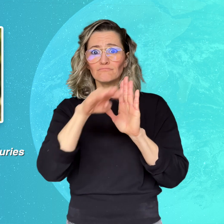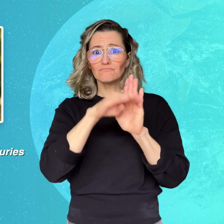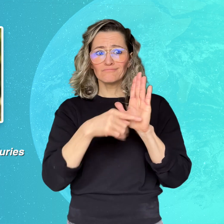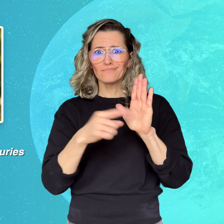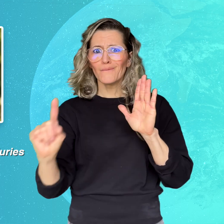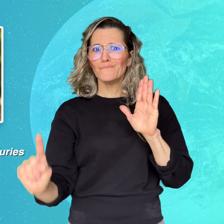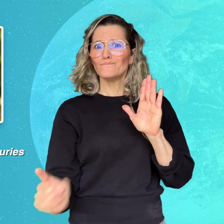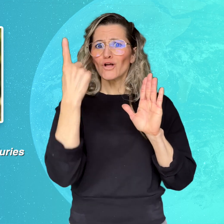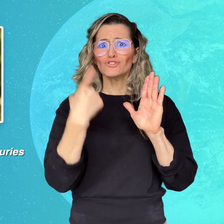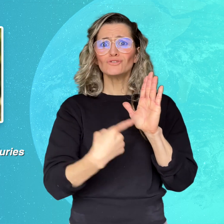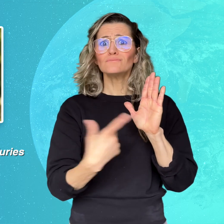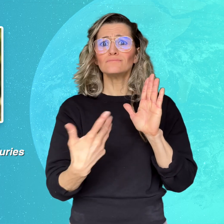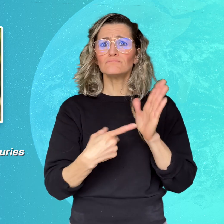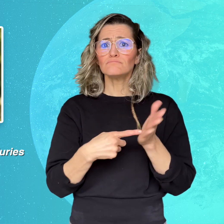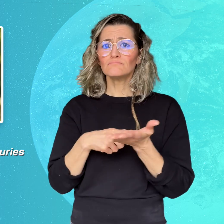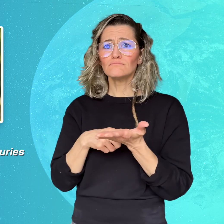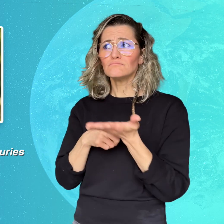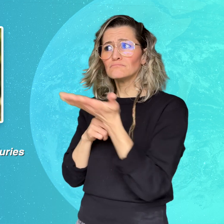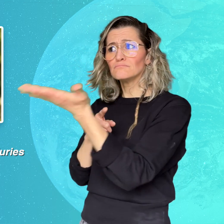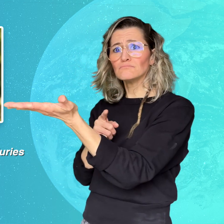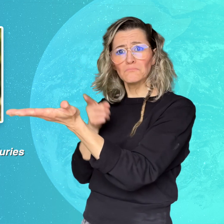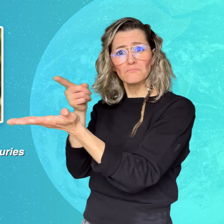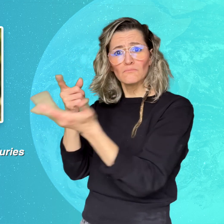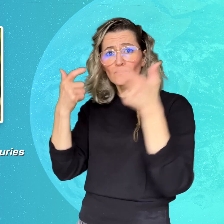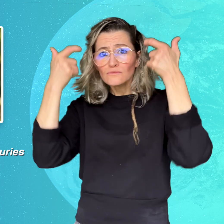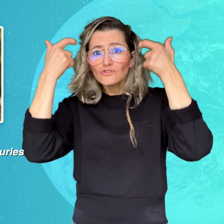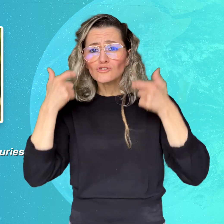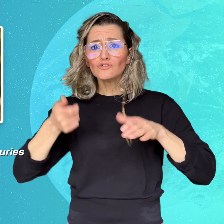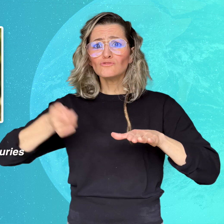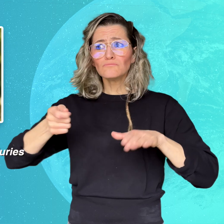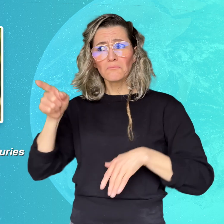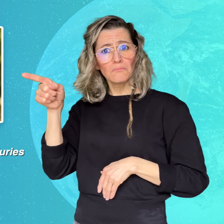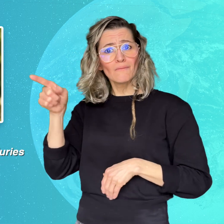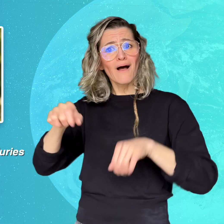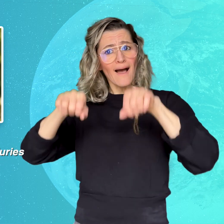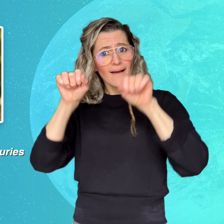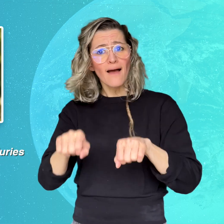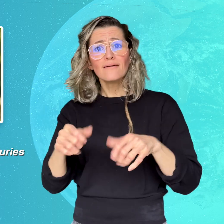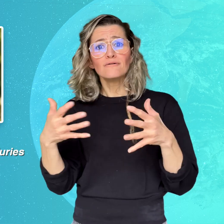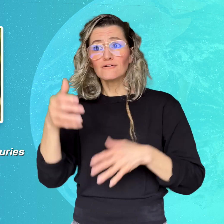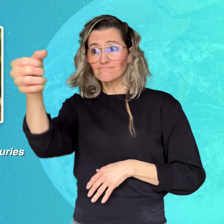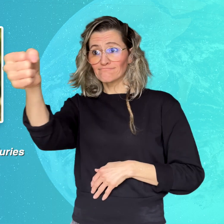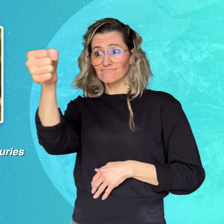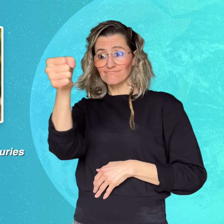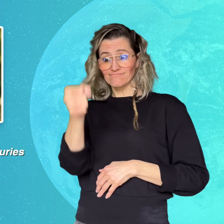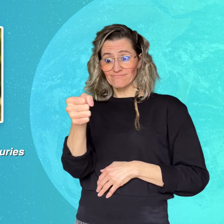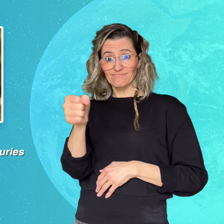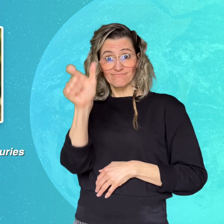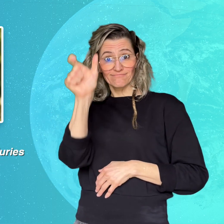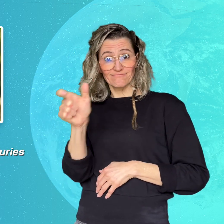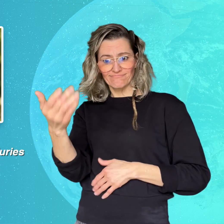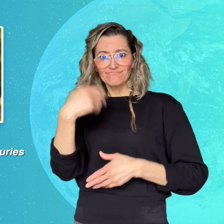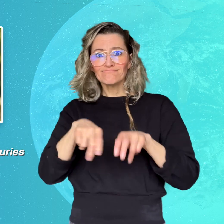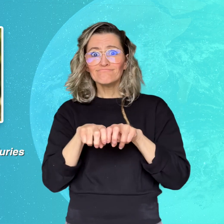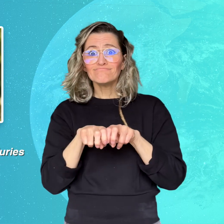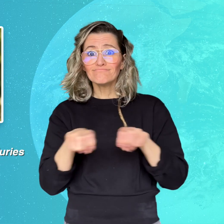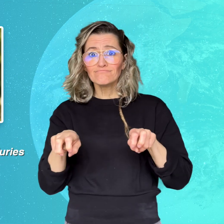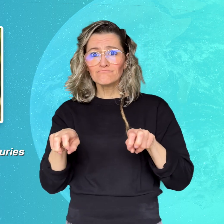reform which allows the judge to make decisions to provide